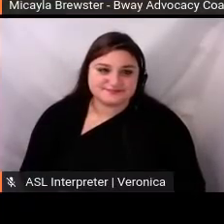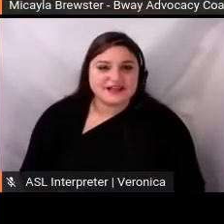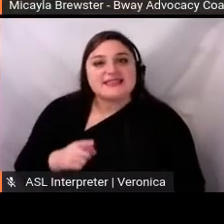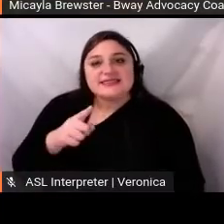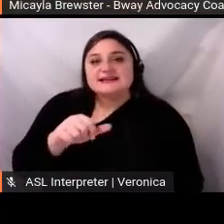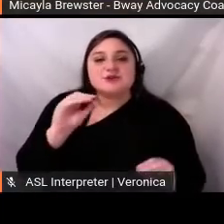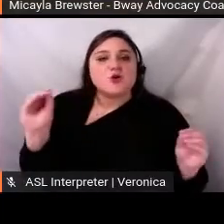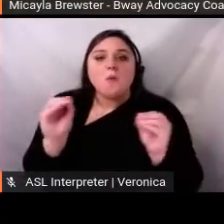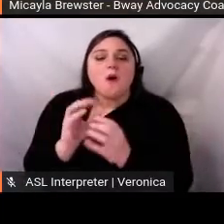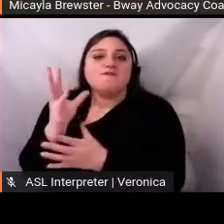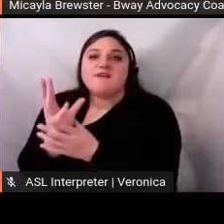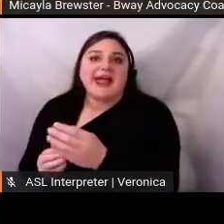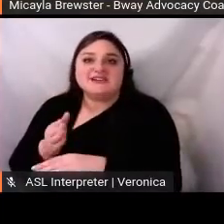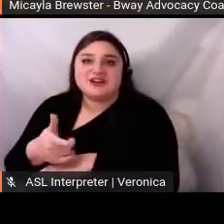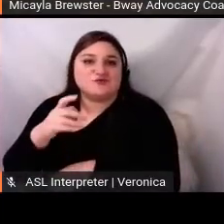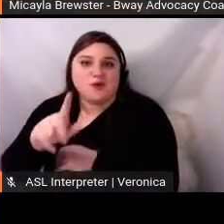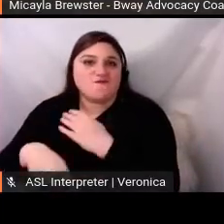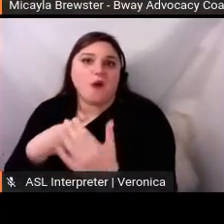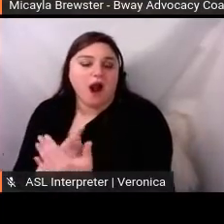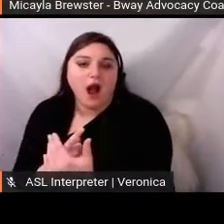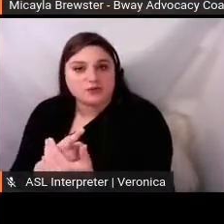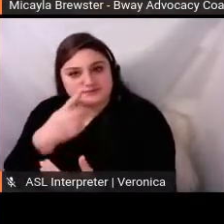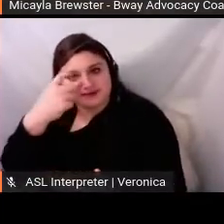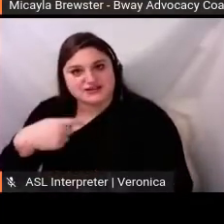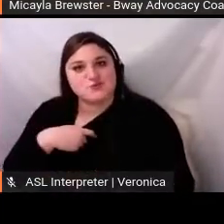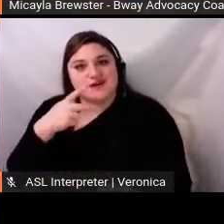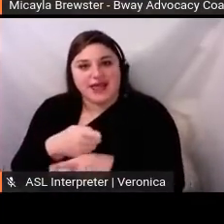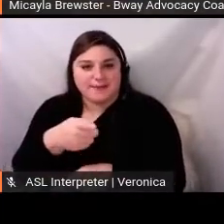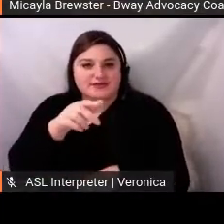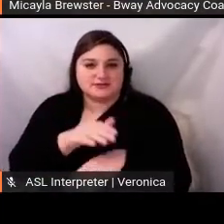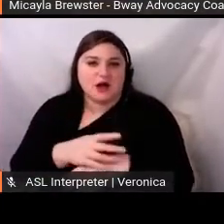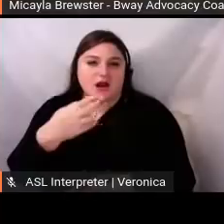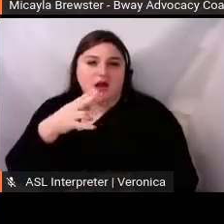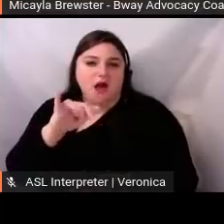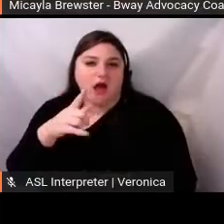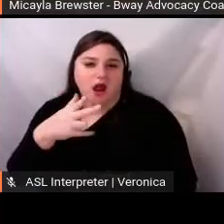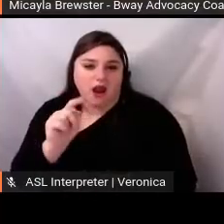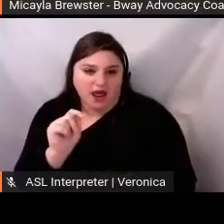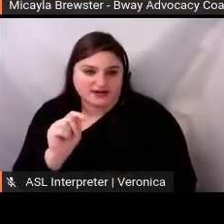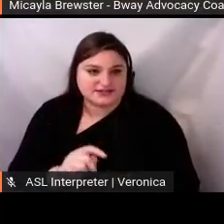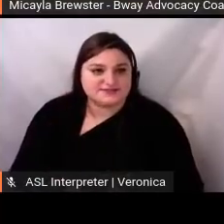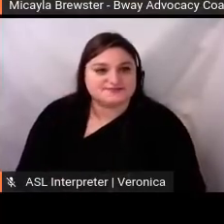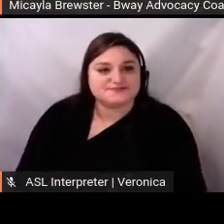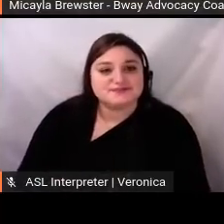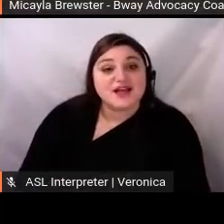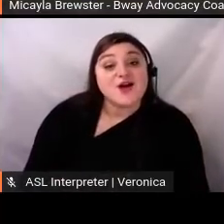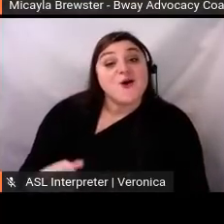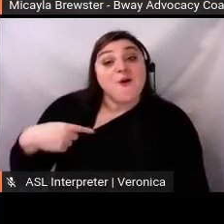So, we had some big names, like Ben Platt and Ingrid Michaelson